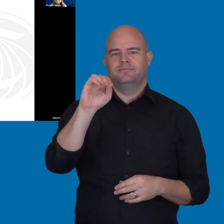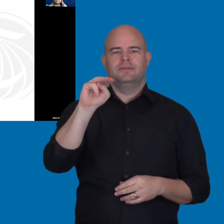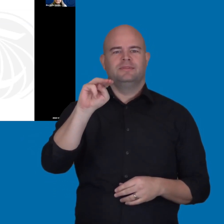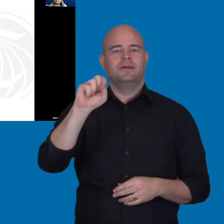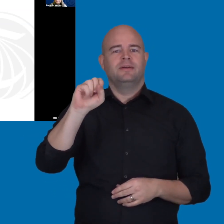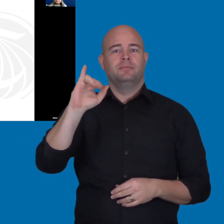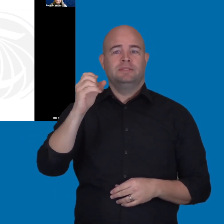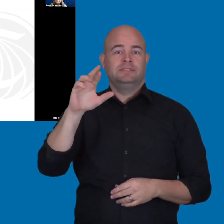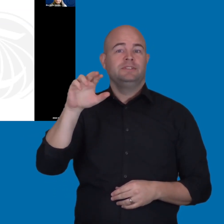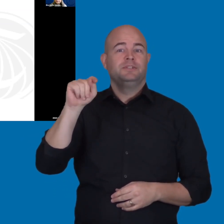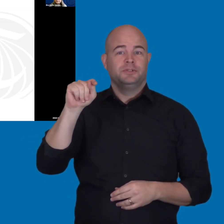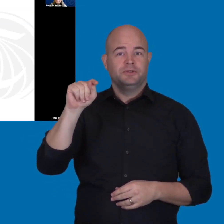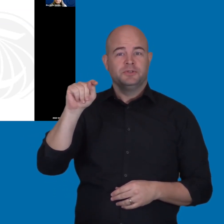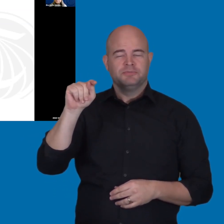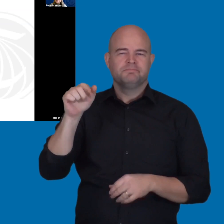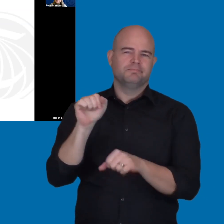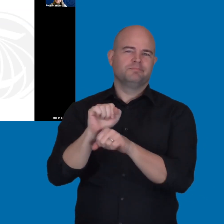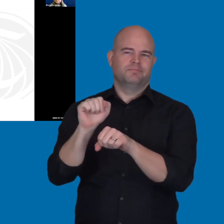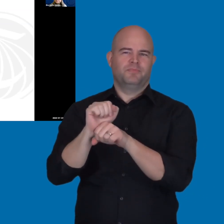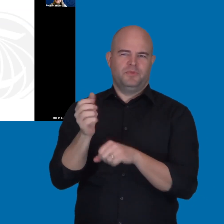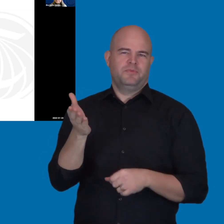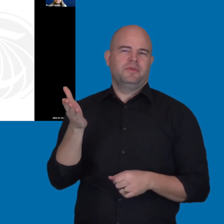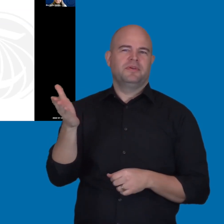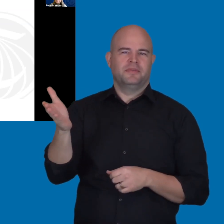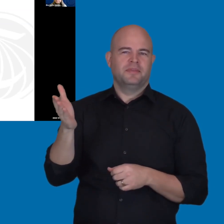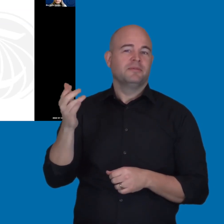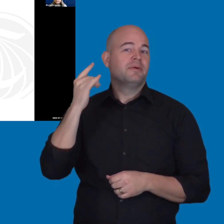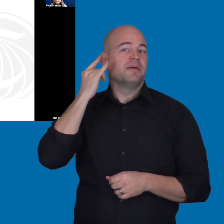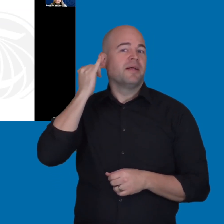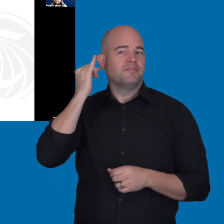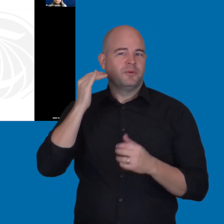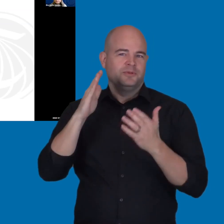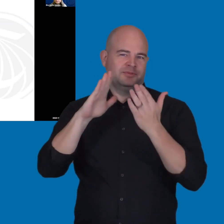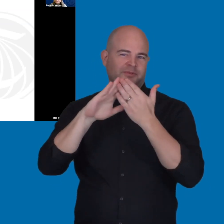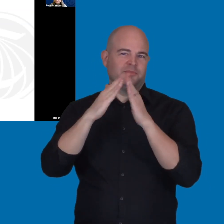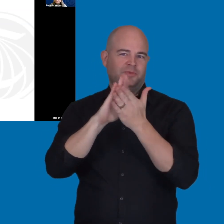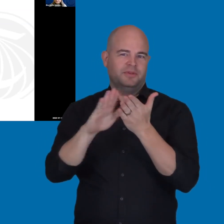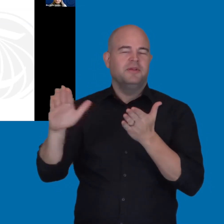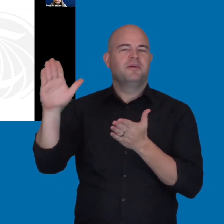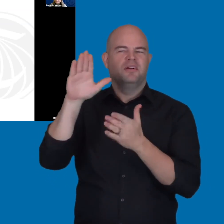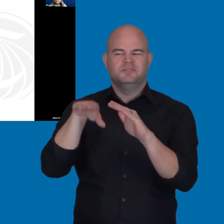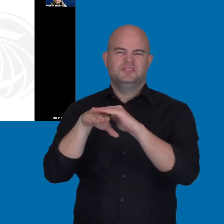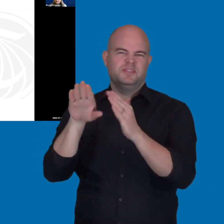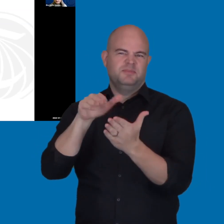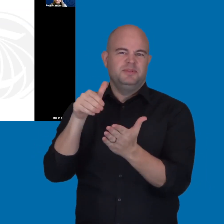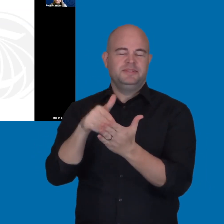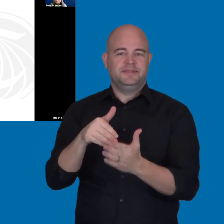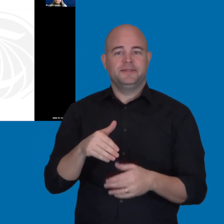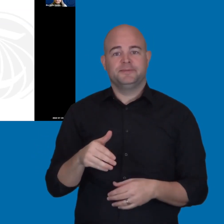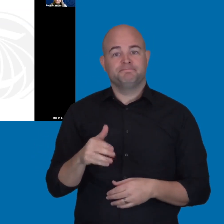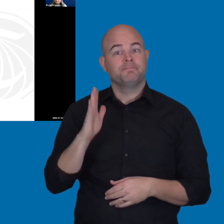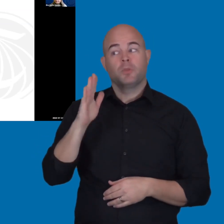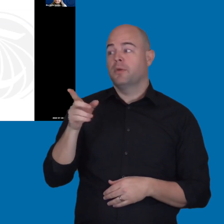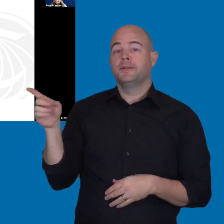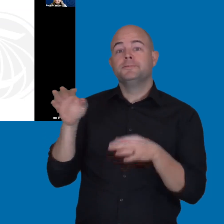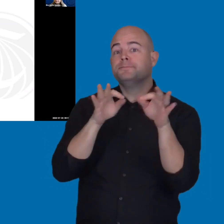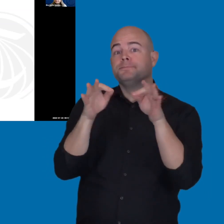at the California Community Colleges Accessibility Center. In this presentation, Tom will cover how accessibility barriers